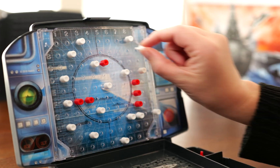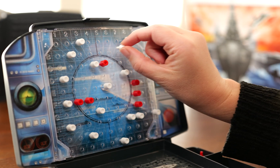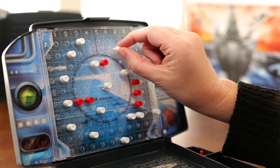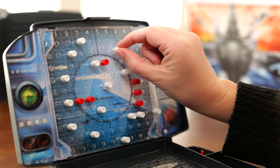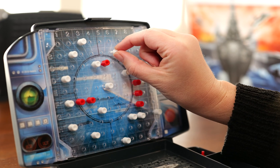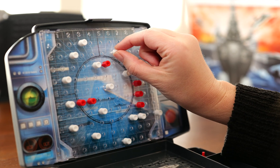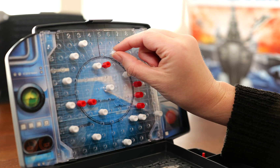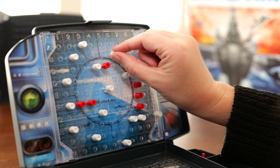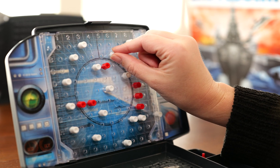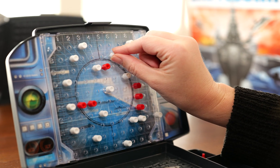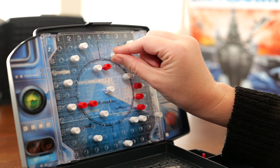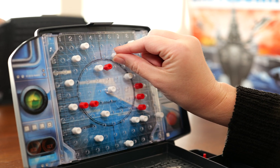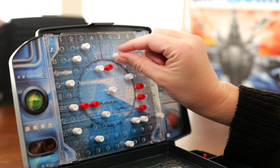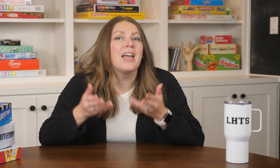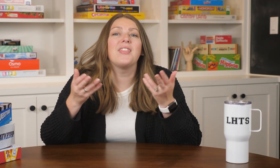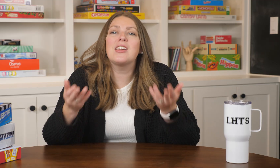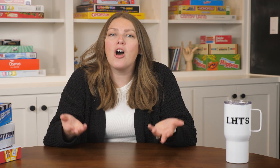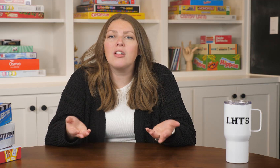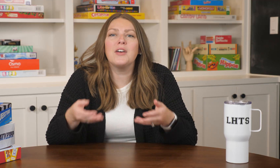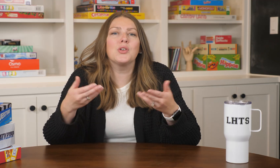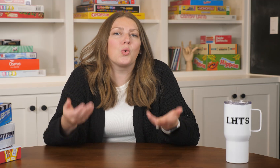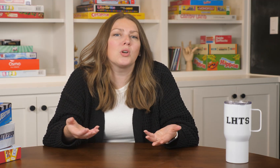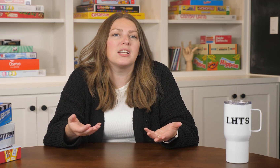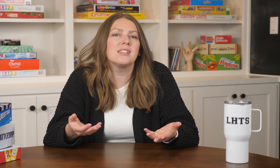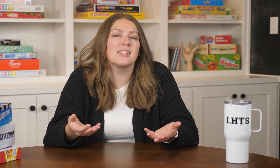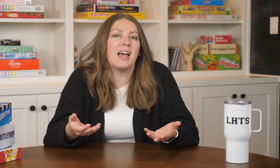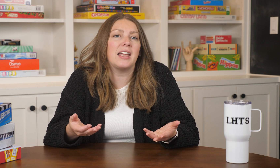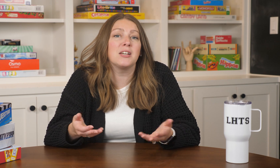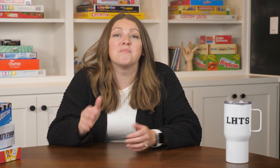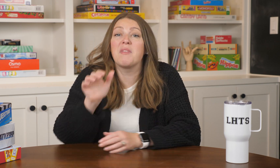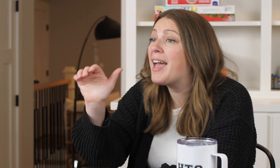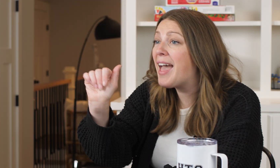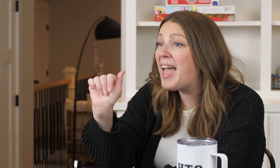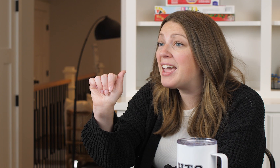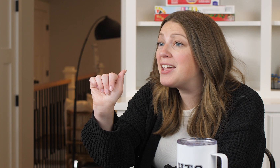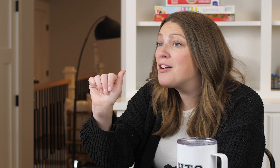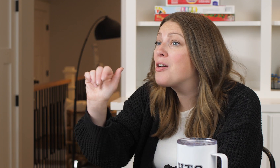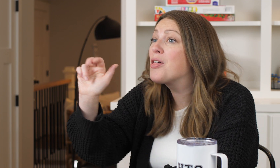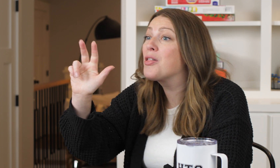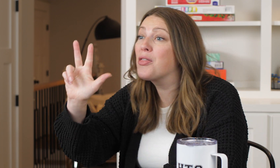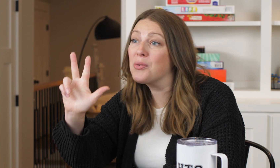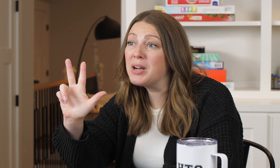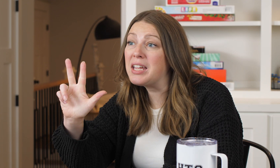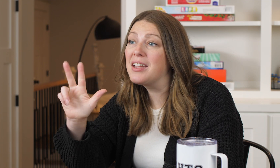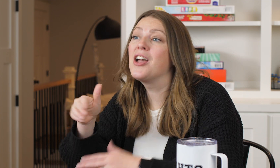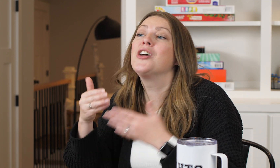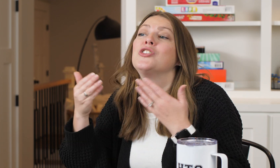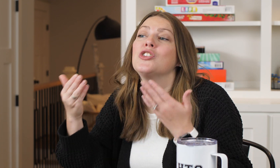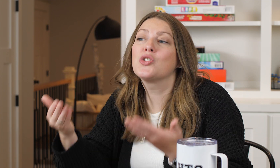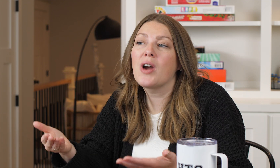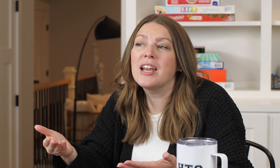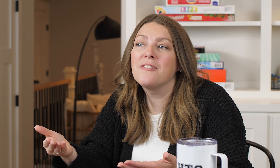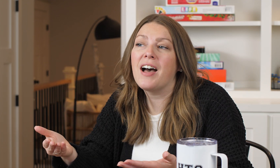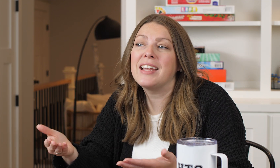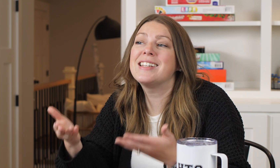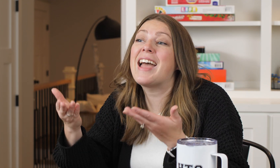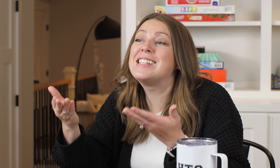opponent's ships might be. They call out the coordinates like a three to try to find and